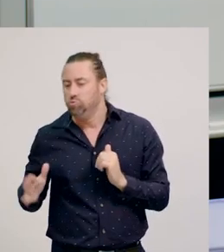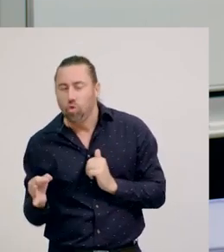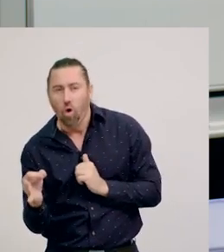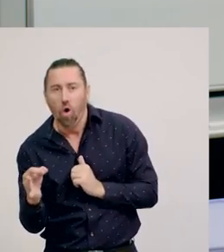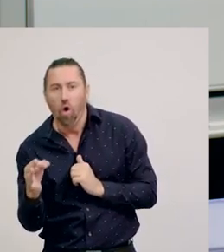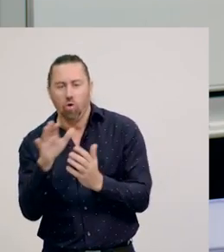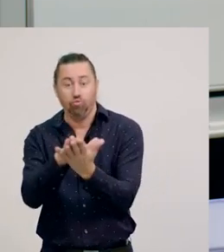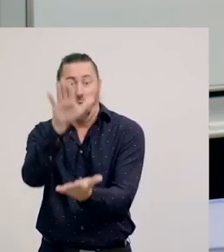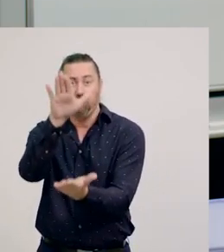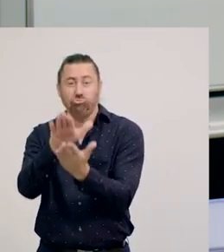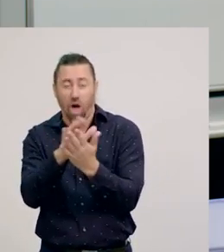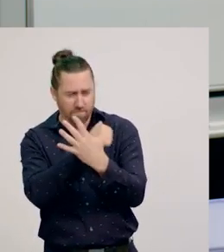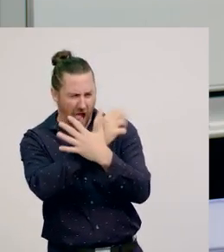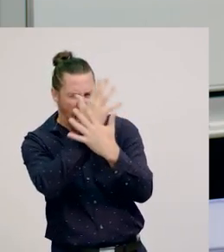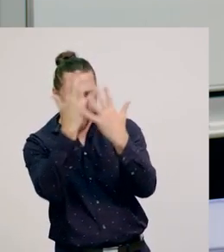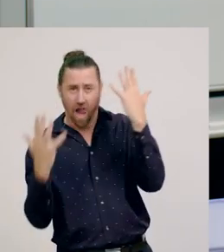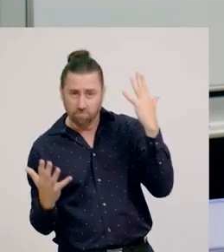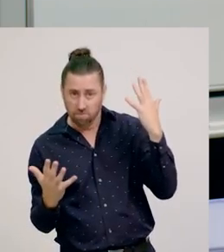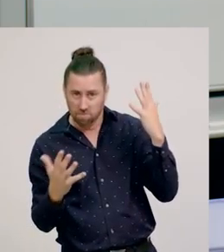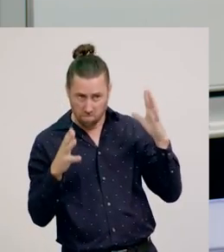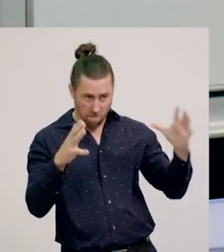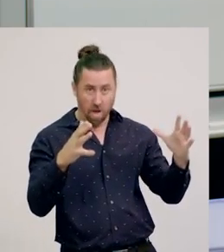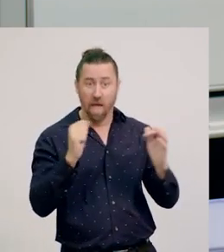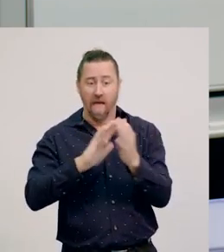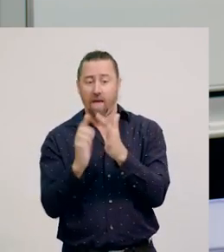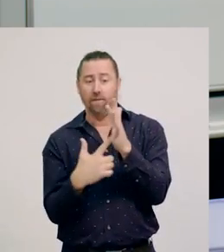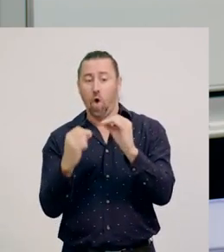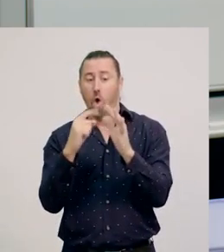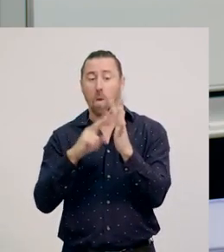But it is also home to a diverse range of herbivores, or plant-eating animals,